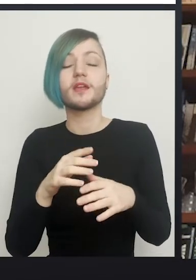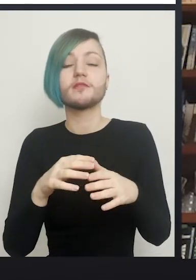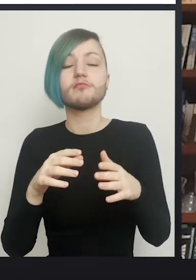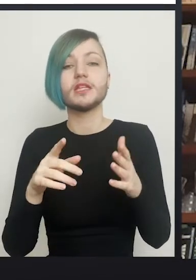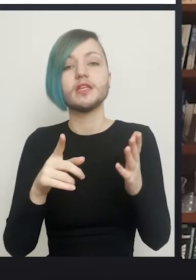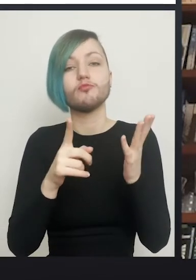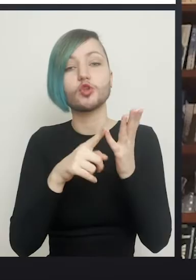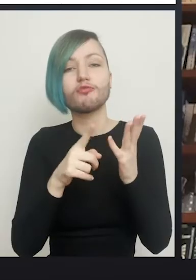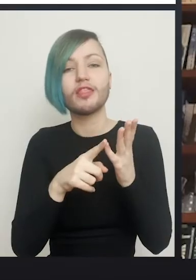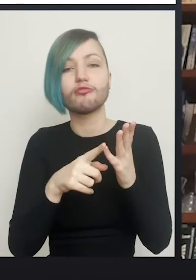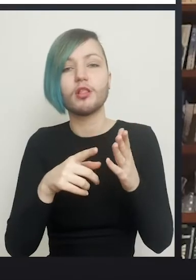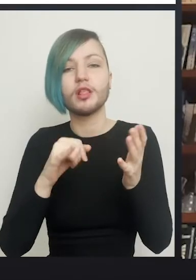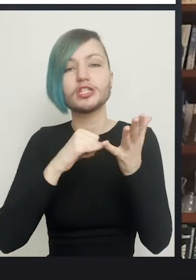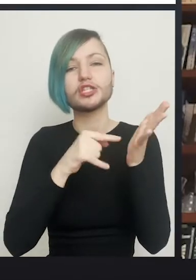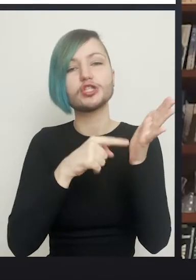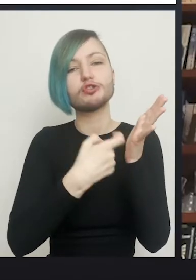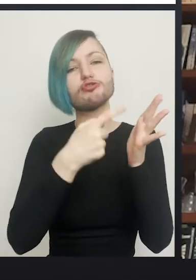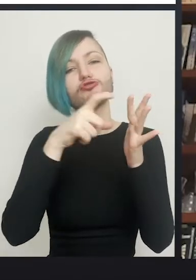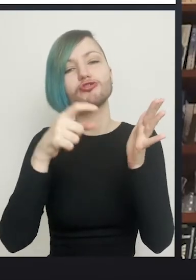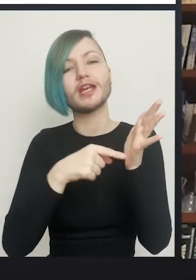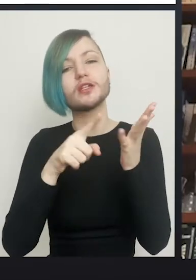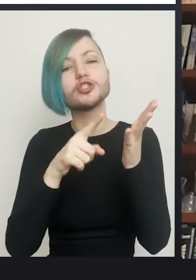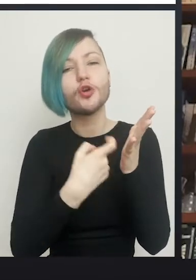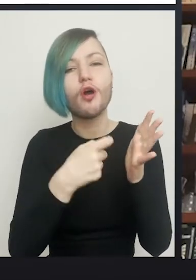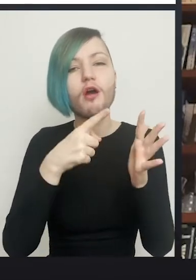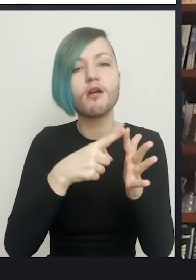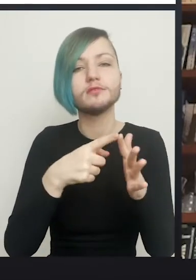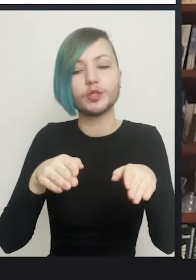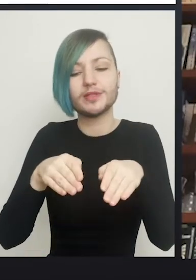tube does scar over a bit. Again, is it just a simple case of stretching that out?